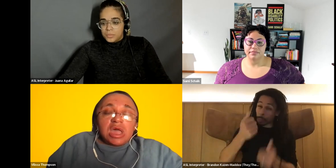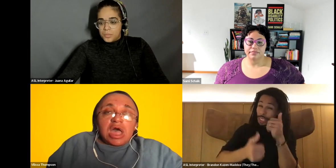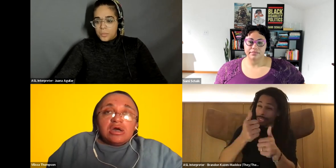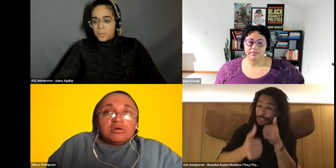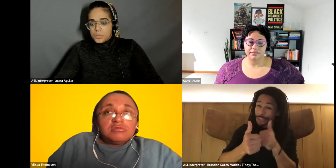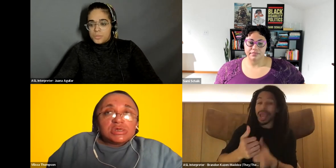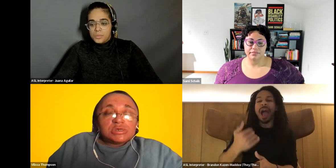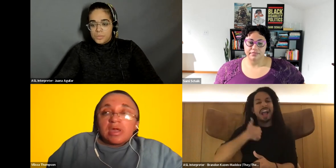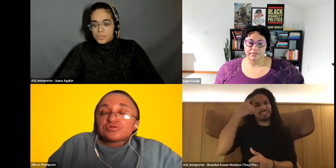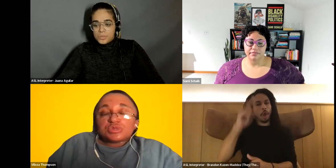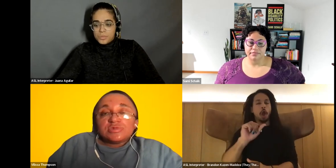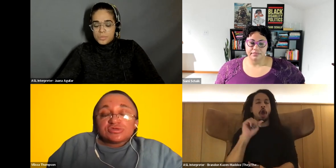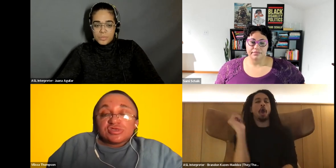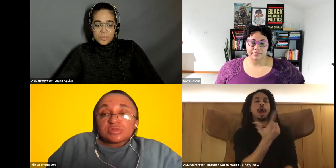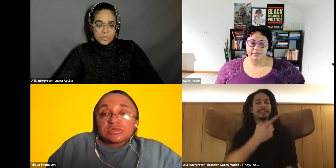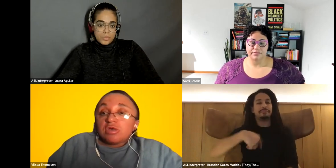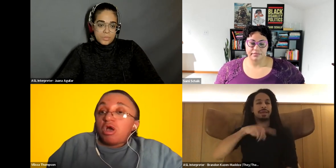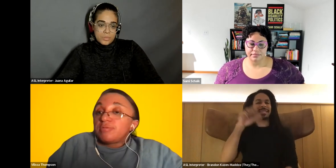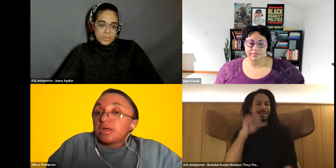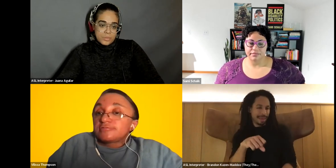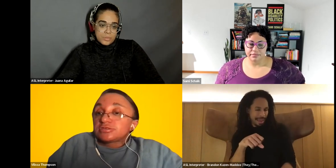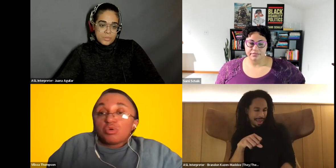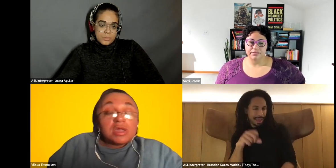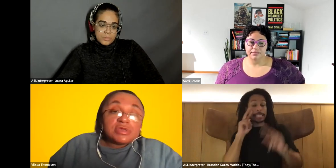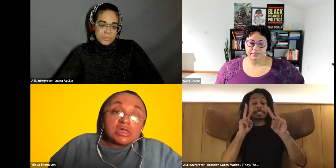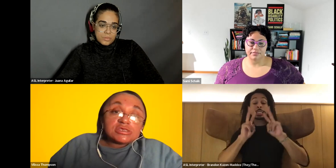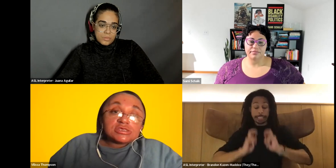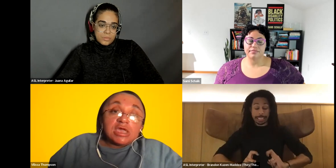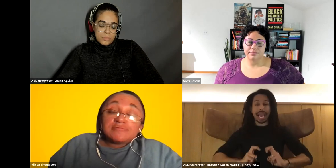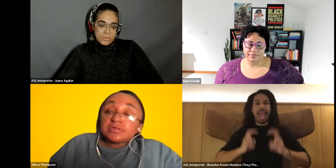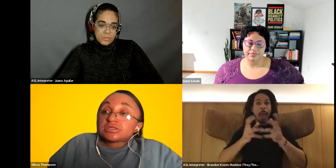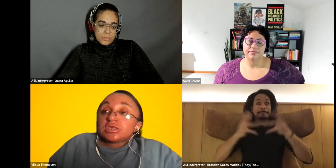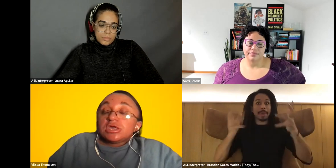Vilissa Thompson: how much of our social media consumption is harming us or helping us, and if it's